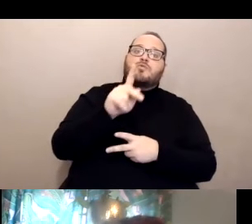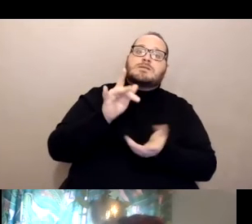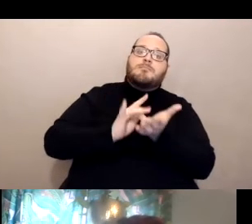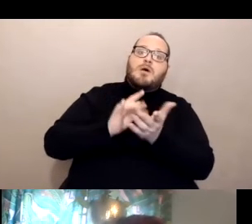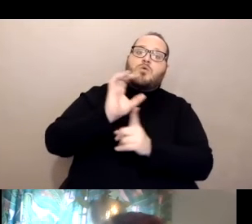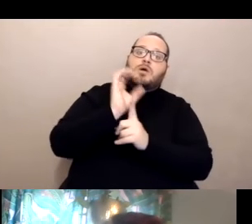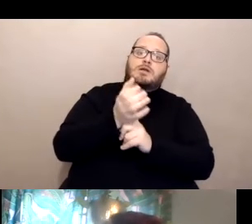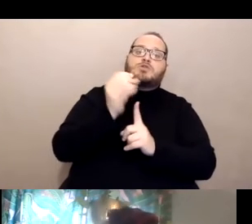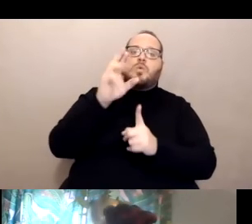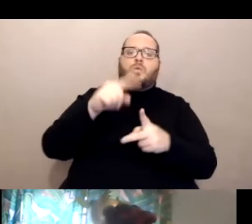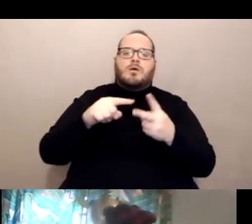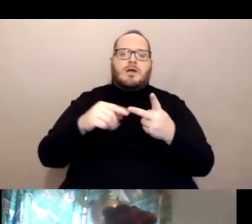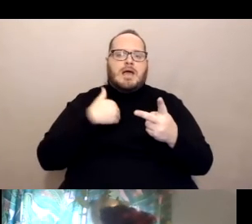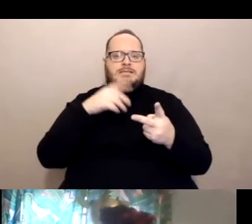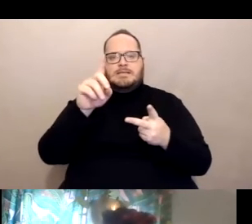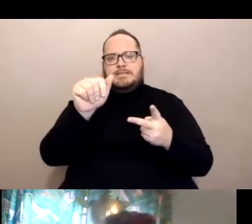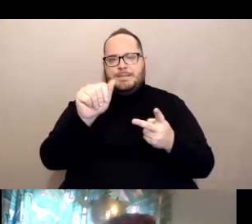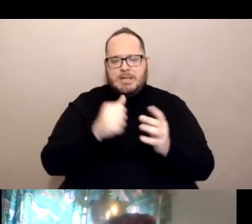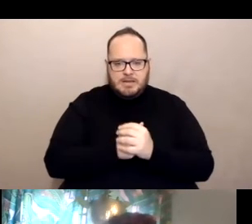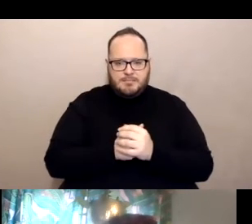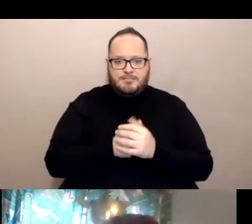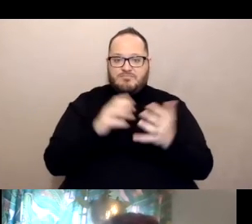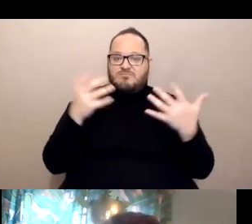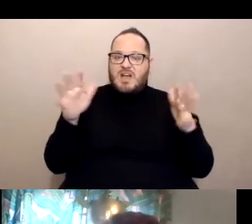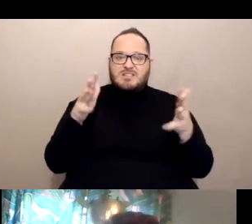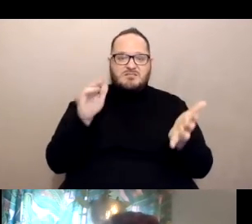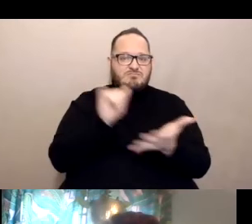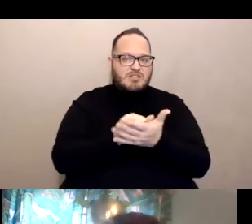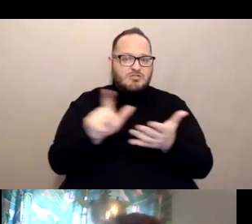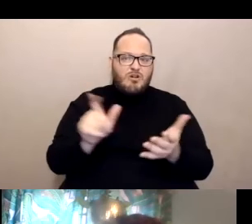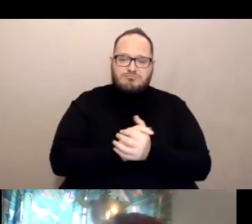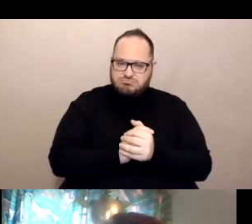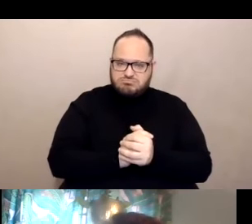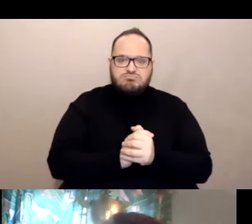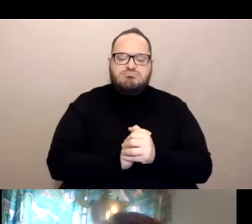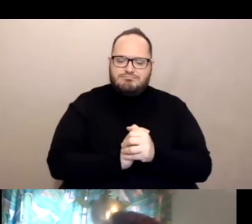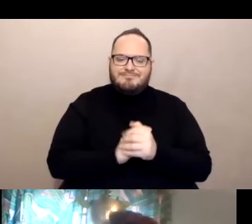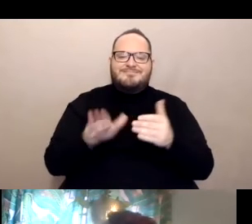or has a disability. That's all, that's it. Next slide, please.